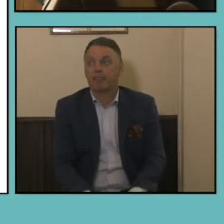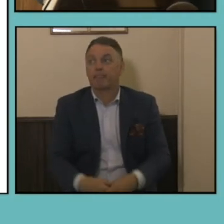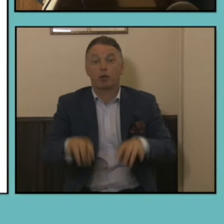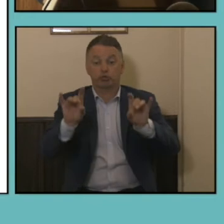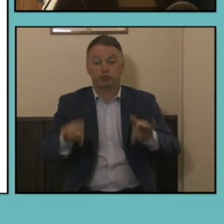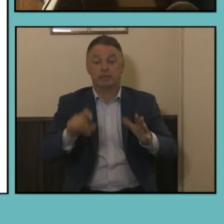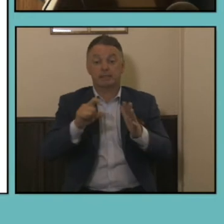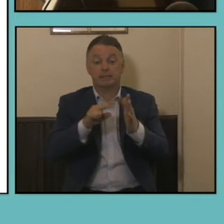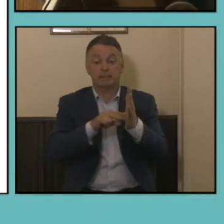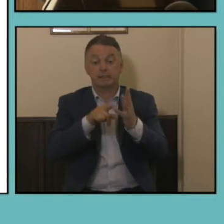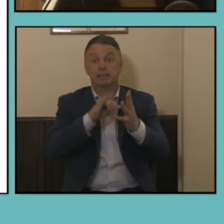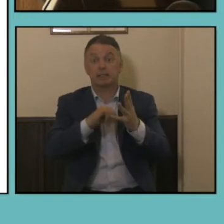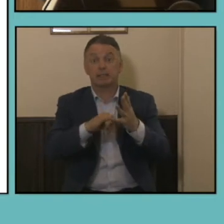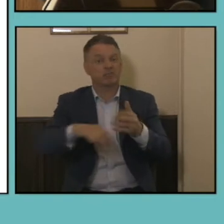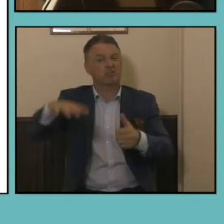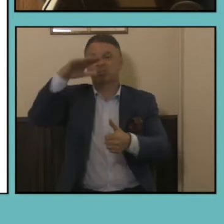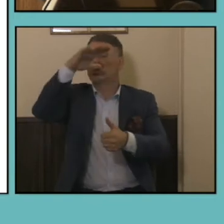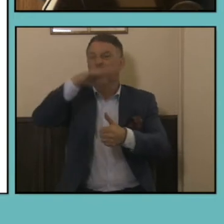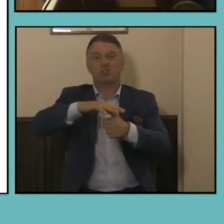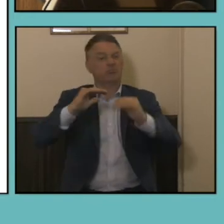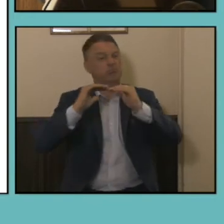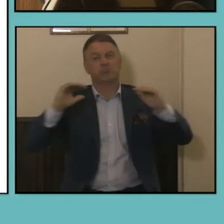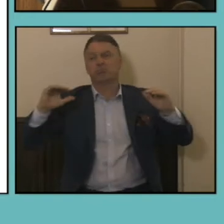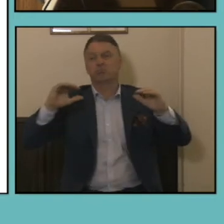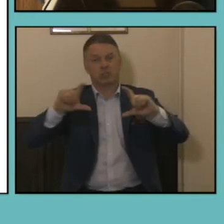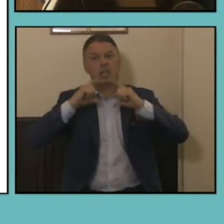were certainly very pleased with the results shown on this slide with an